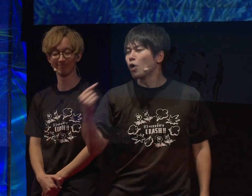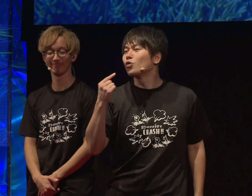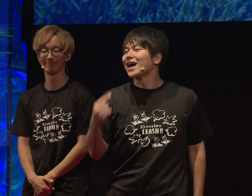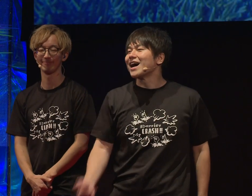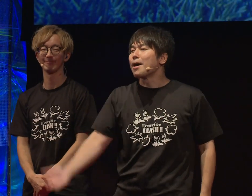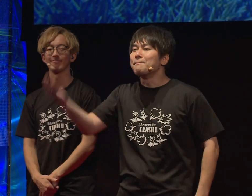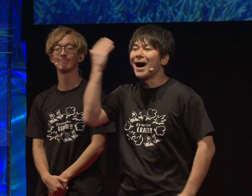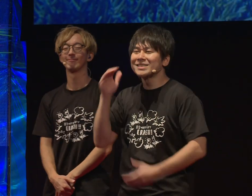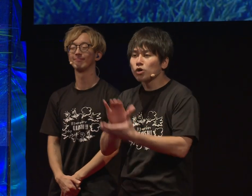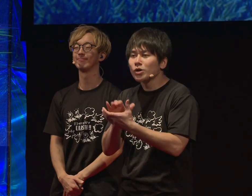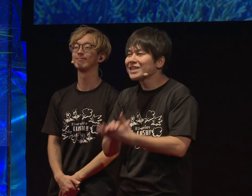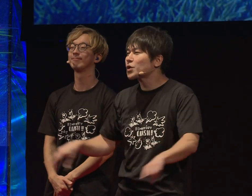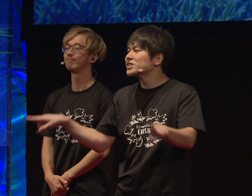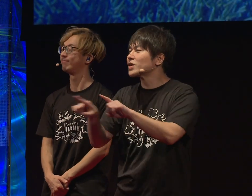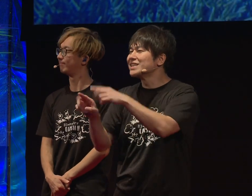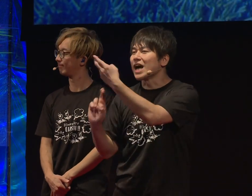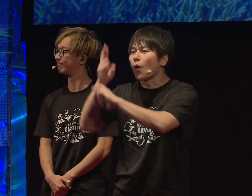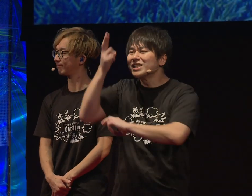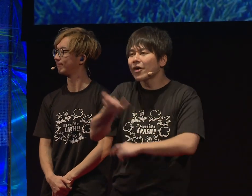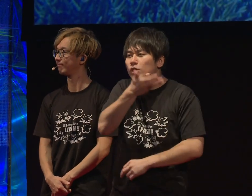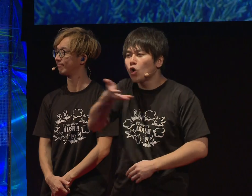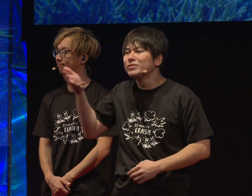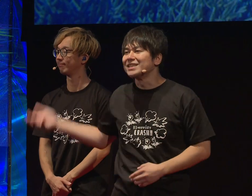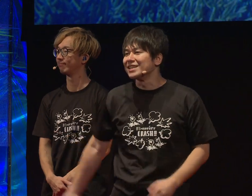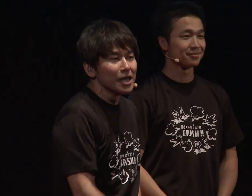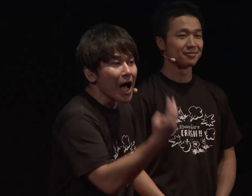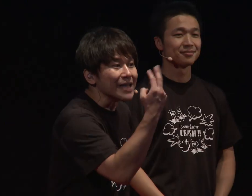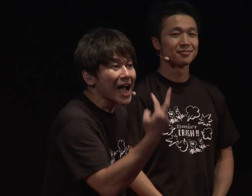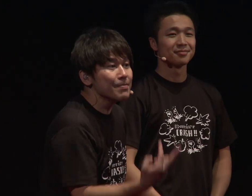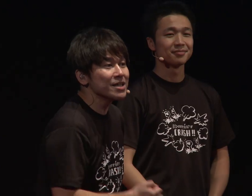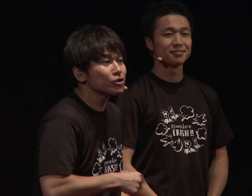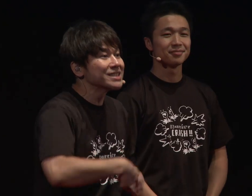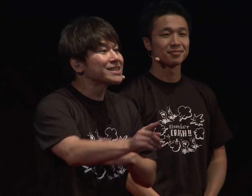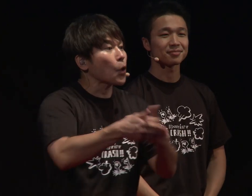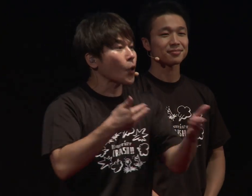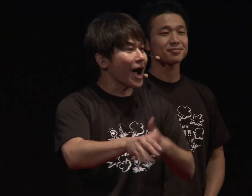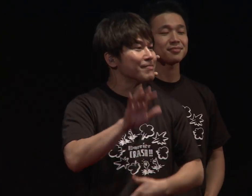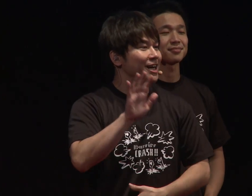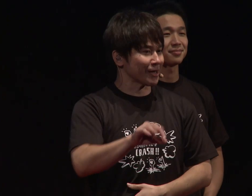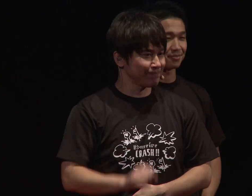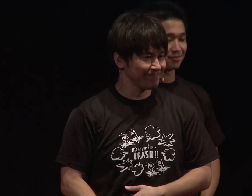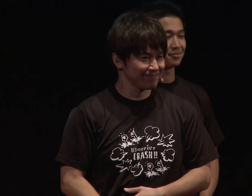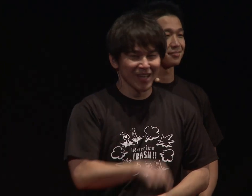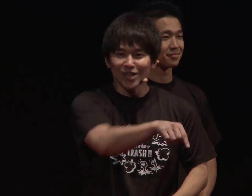I have been scuba-diving in Okinawa before with my friend.